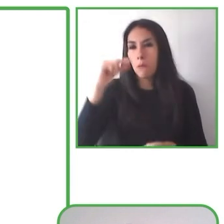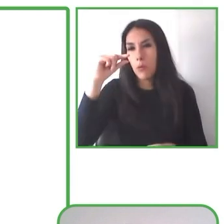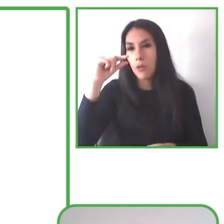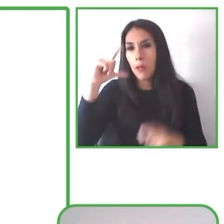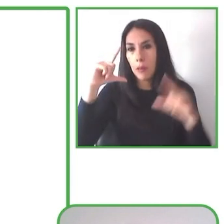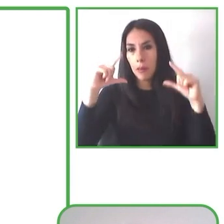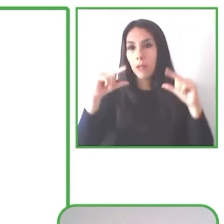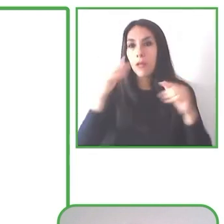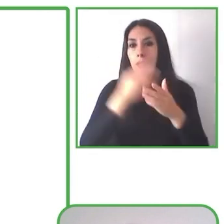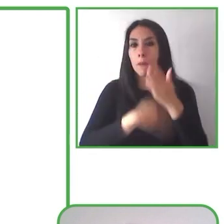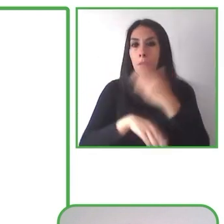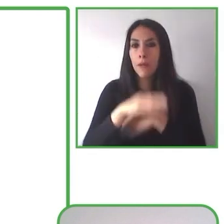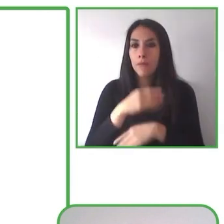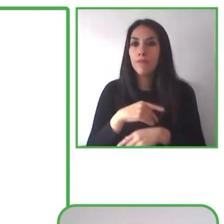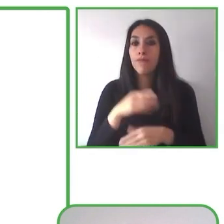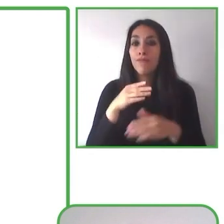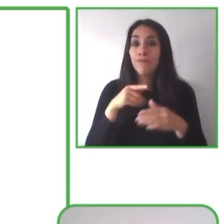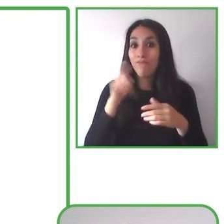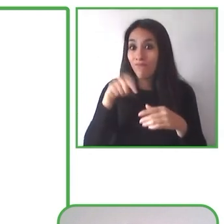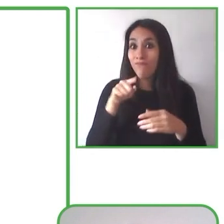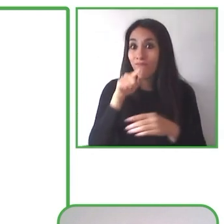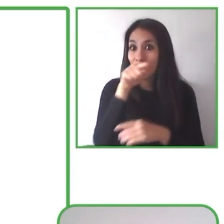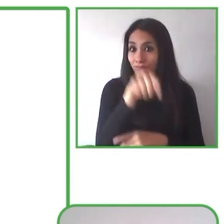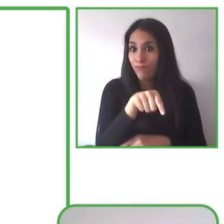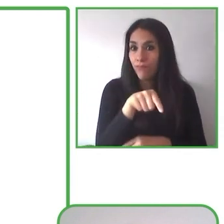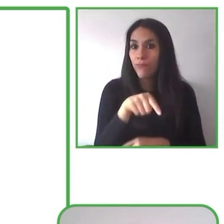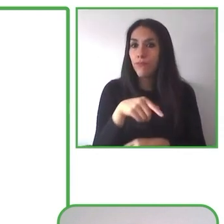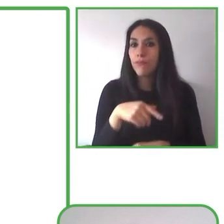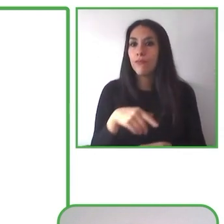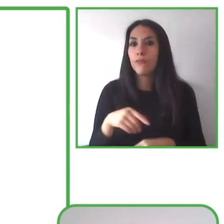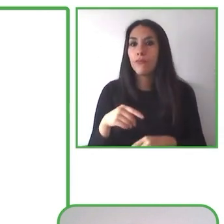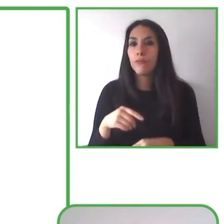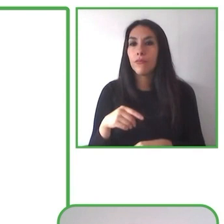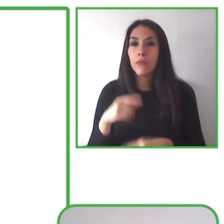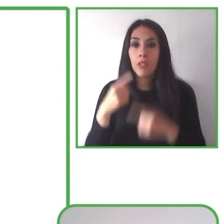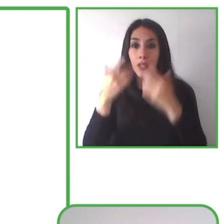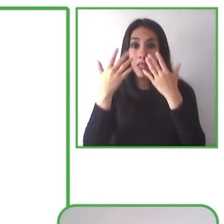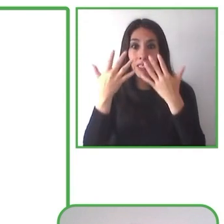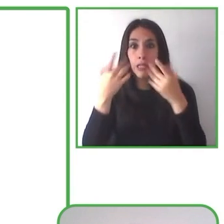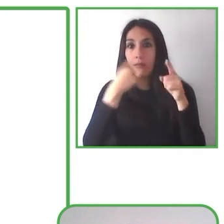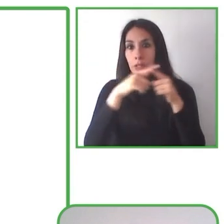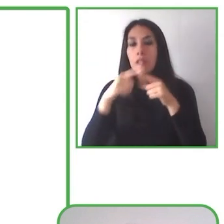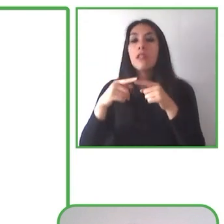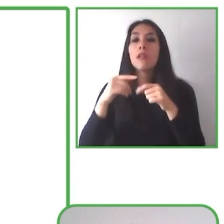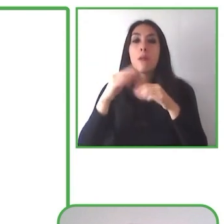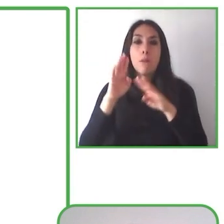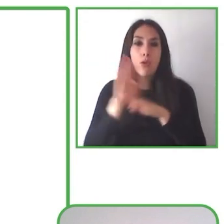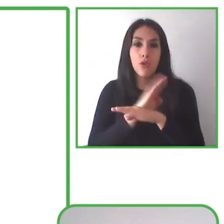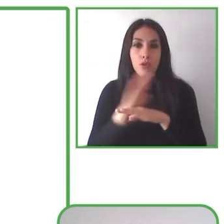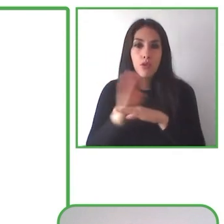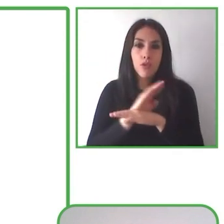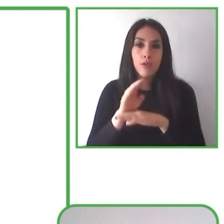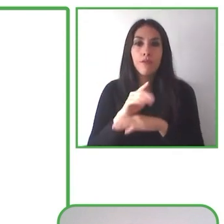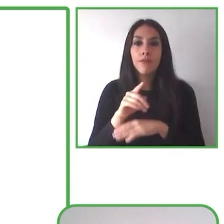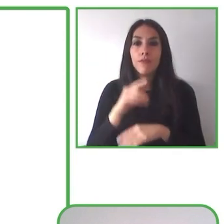are not considered to be something as a priority in the tourism world. The accessibility information is not online.